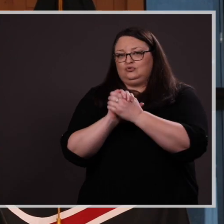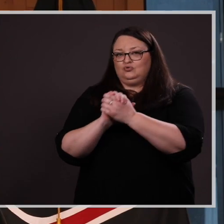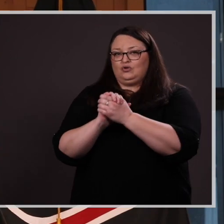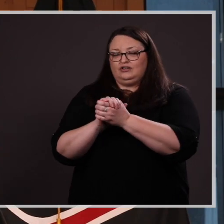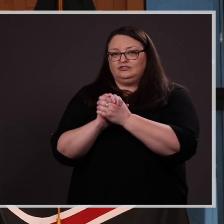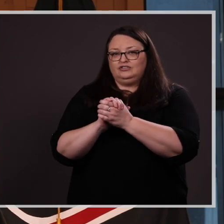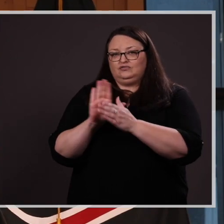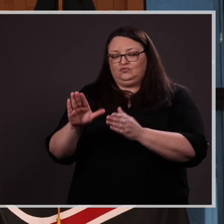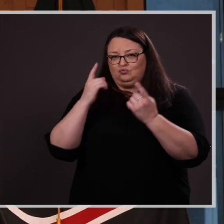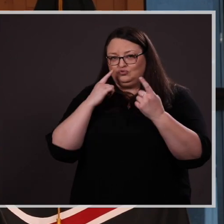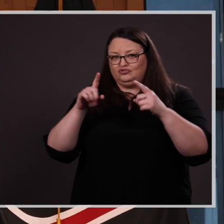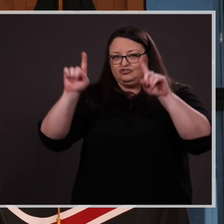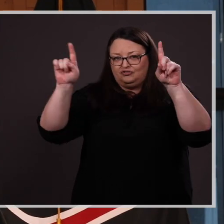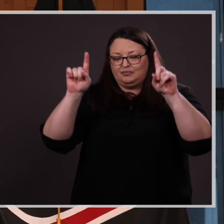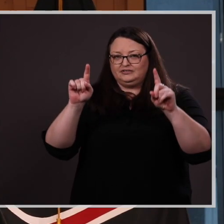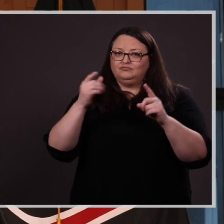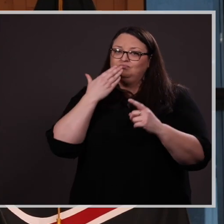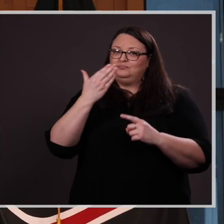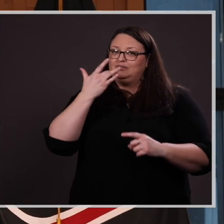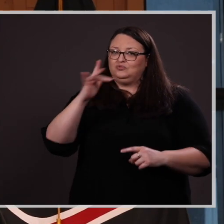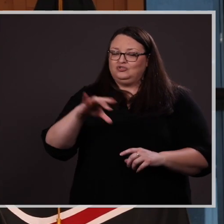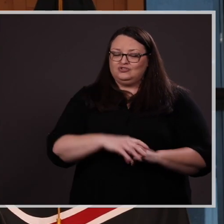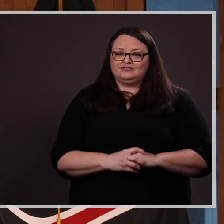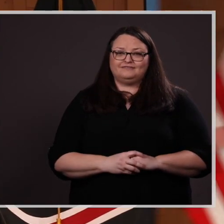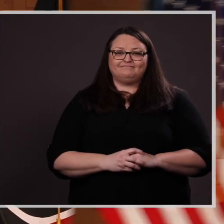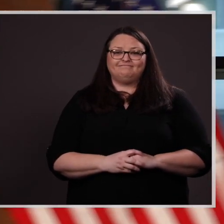congratulations on your achievements and best wishes.